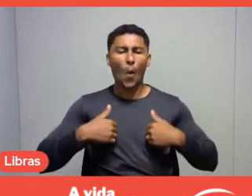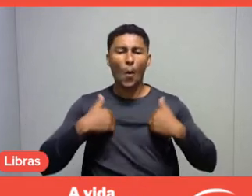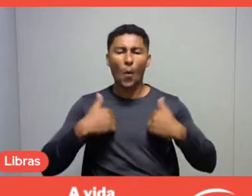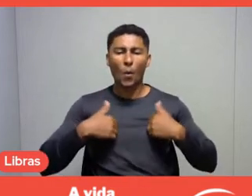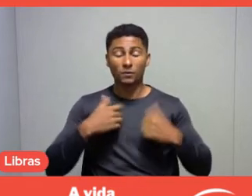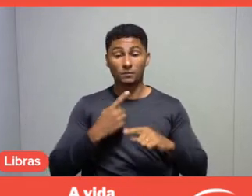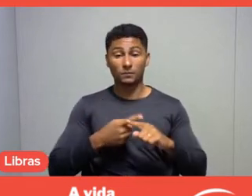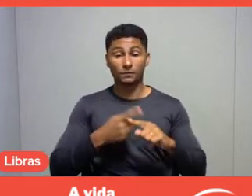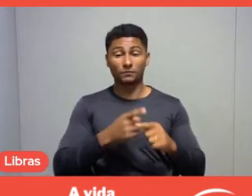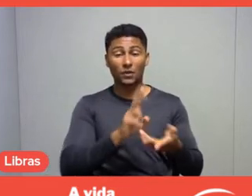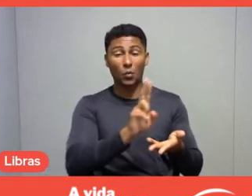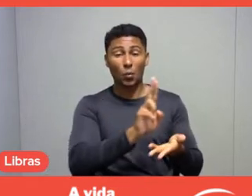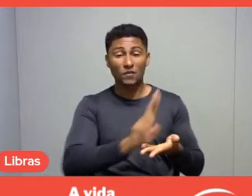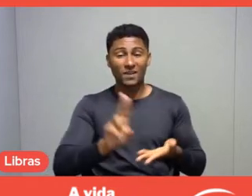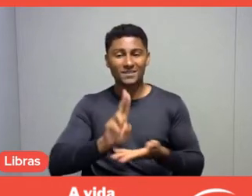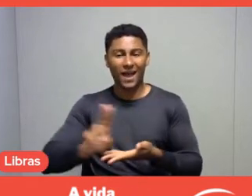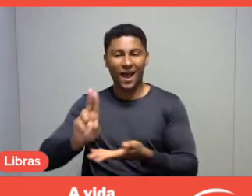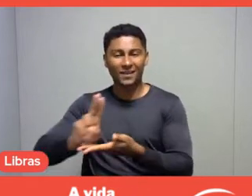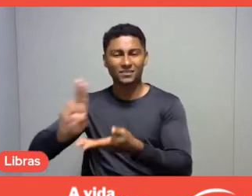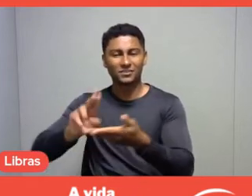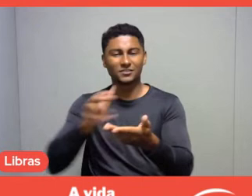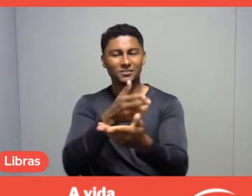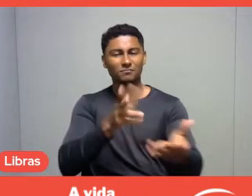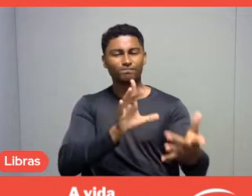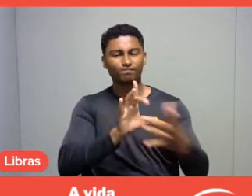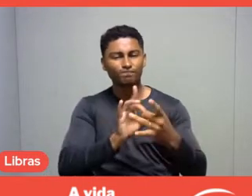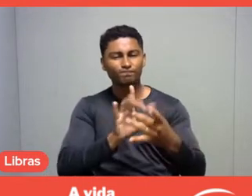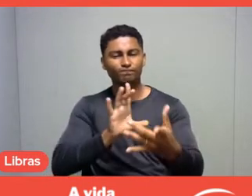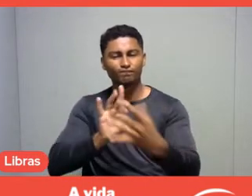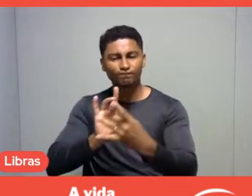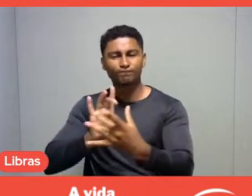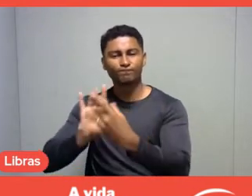you know, Professor Uvinha. This, for us, is also key